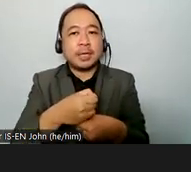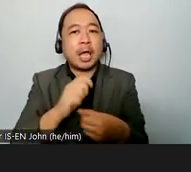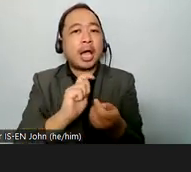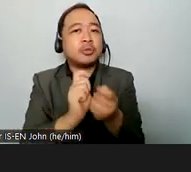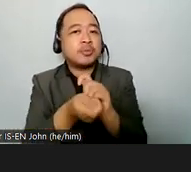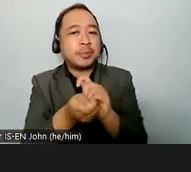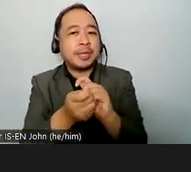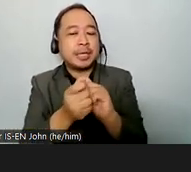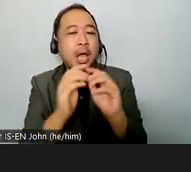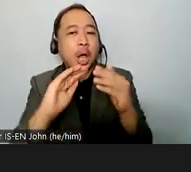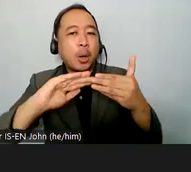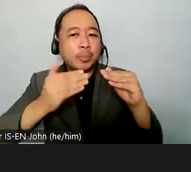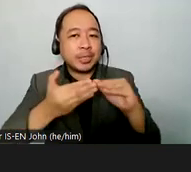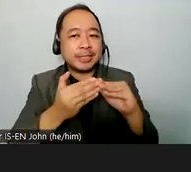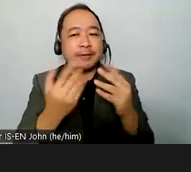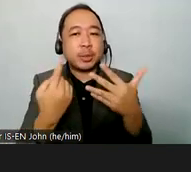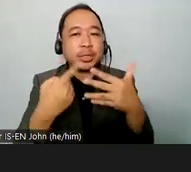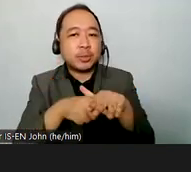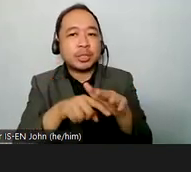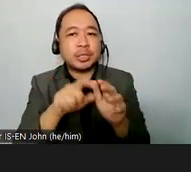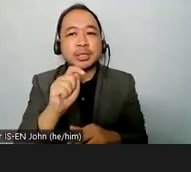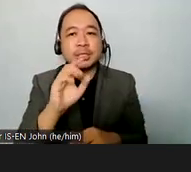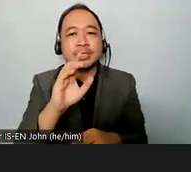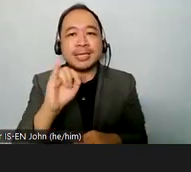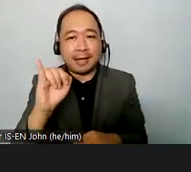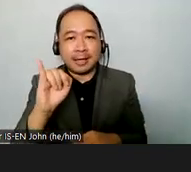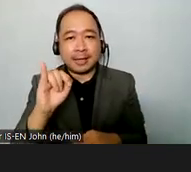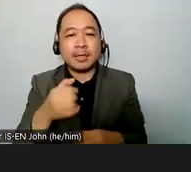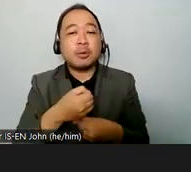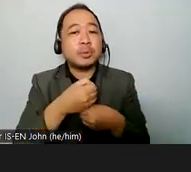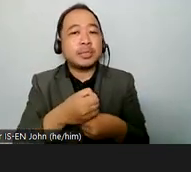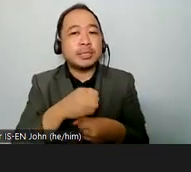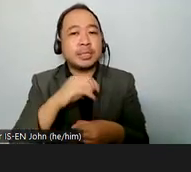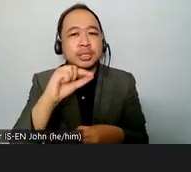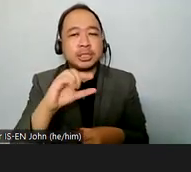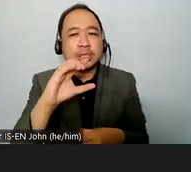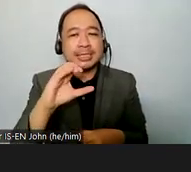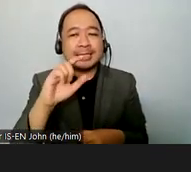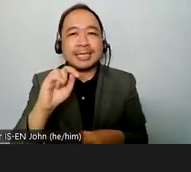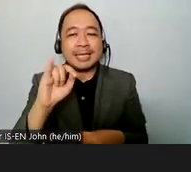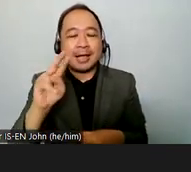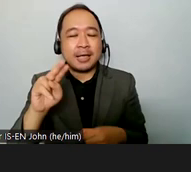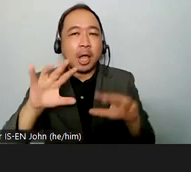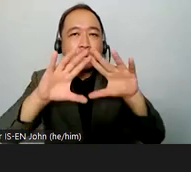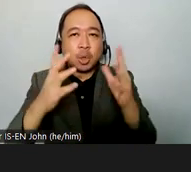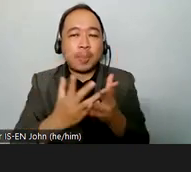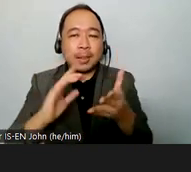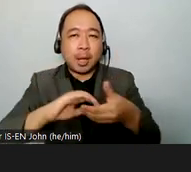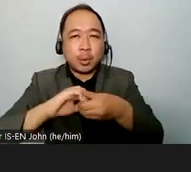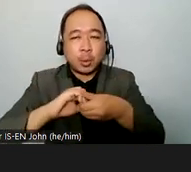which is gcdi for short the global coalition on the institutionalization was initiated